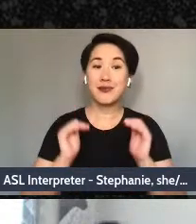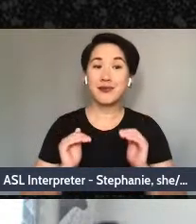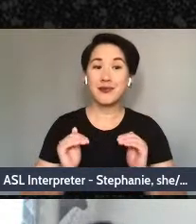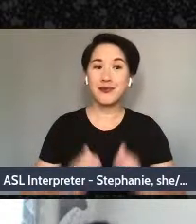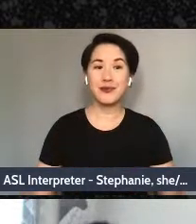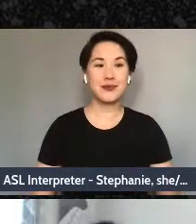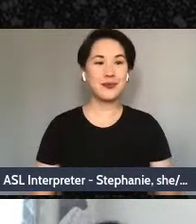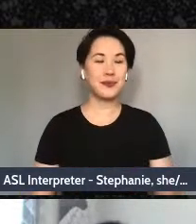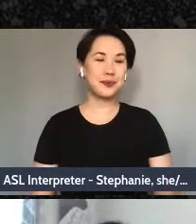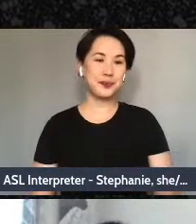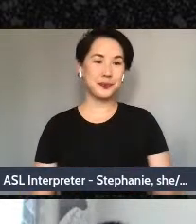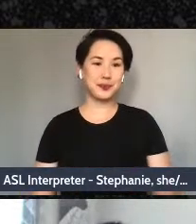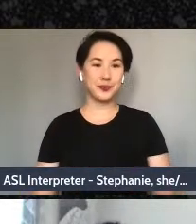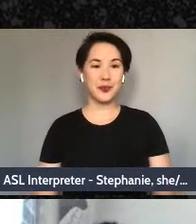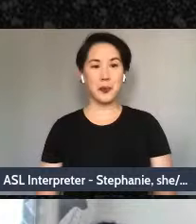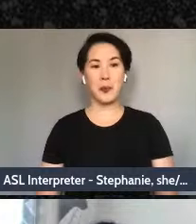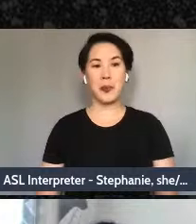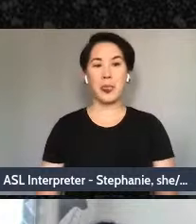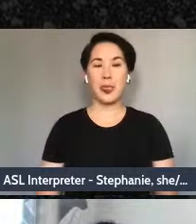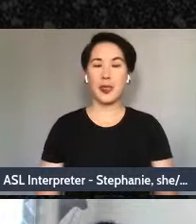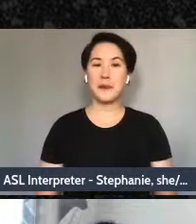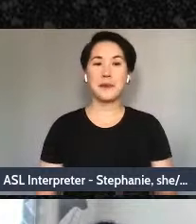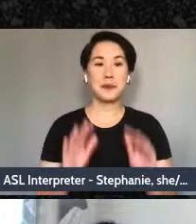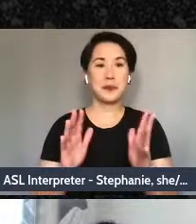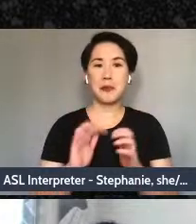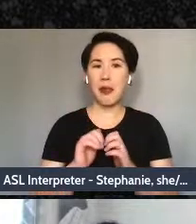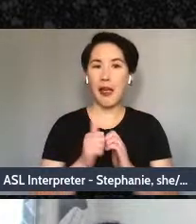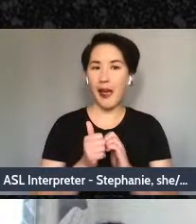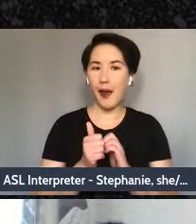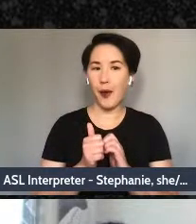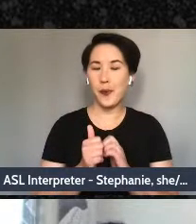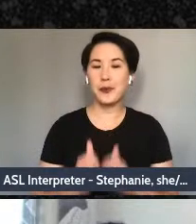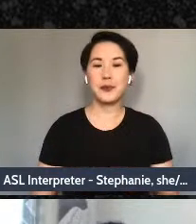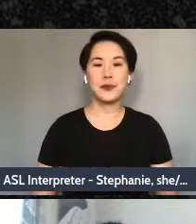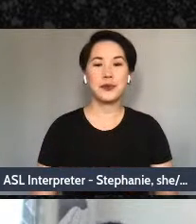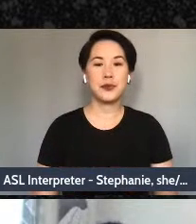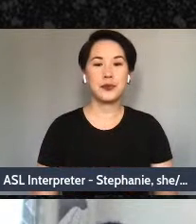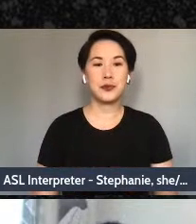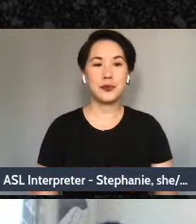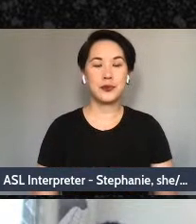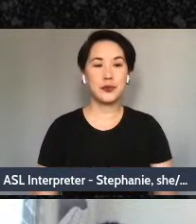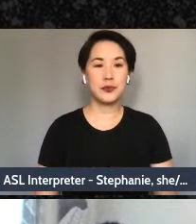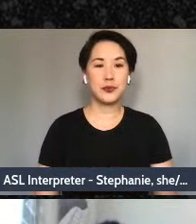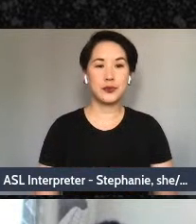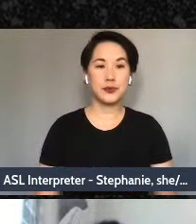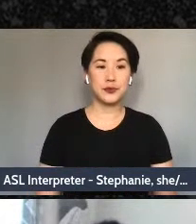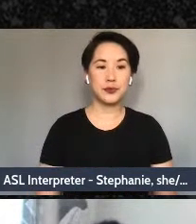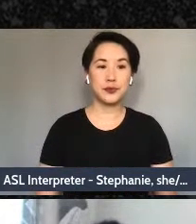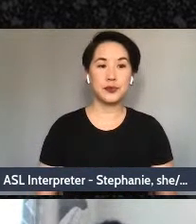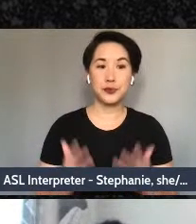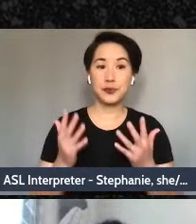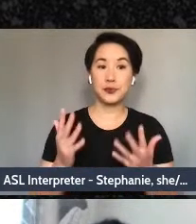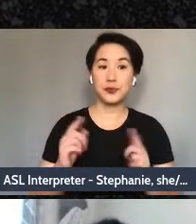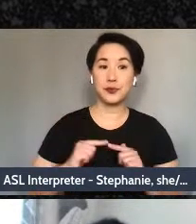Wait - let's take a look at how that happens. Antoinette, the floor is yours. ANTOINETTE: